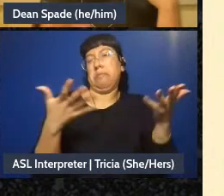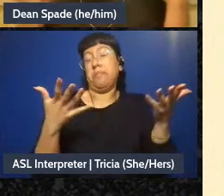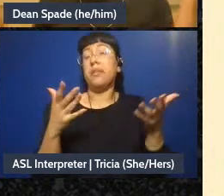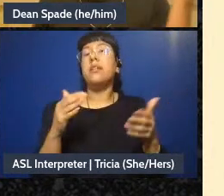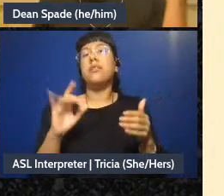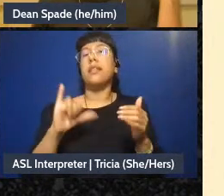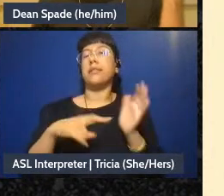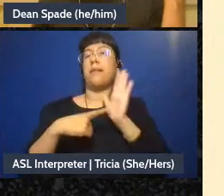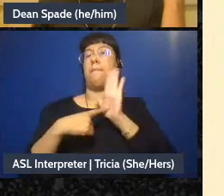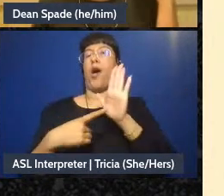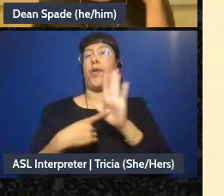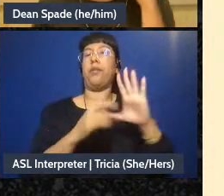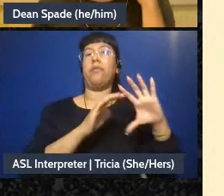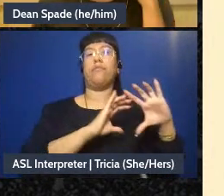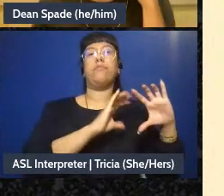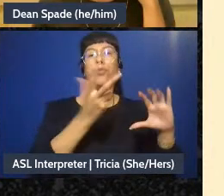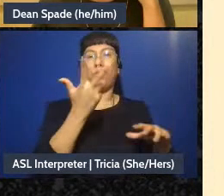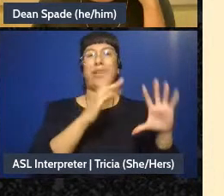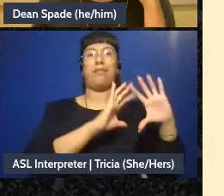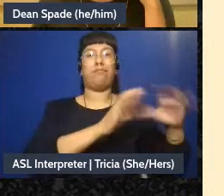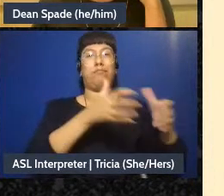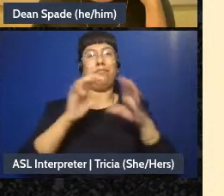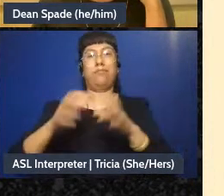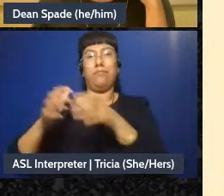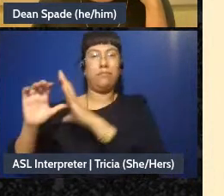you could there's a million different ways to make a model but this is just an example,